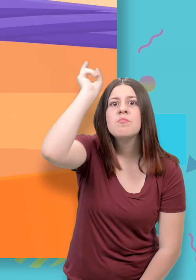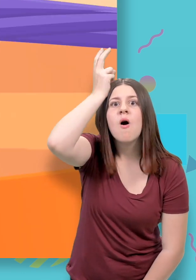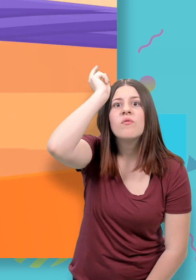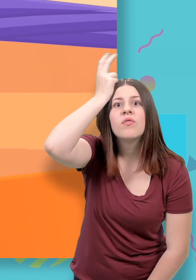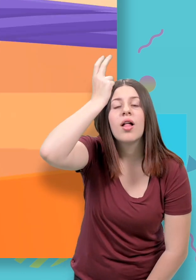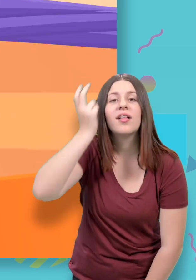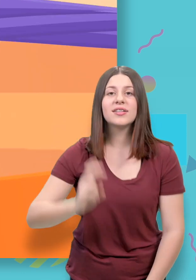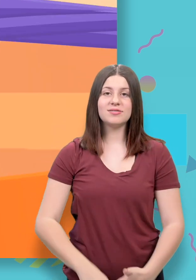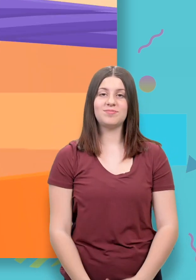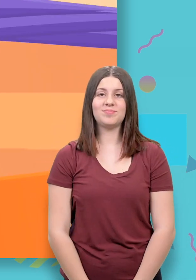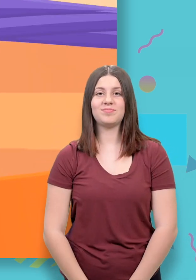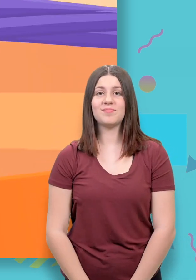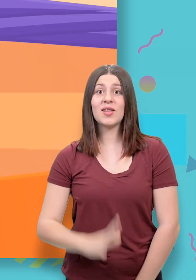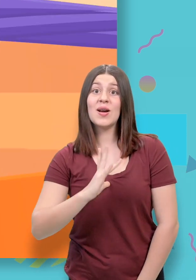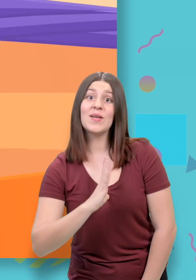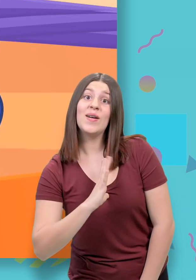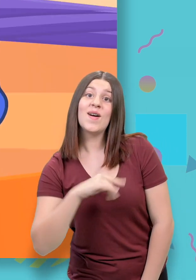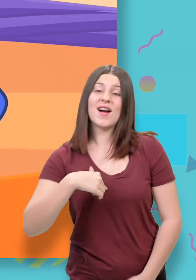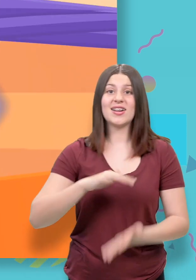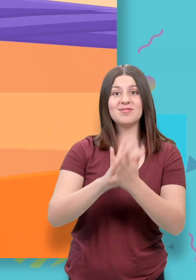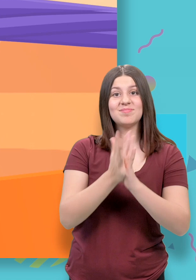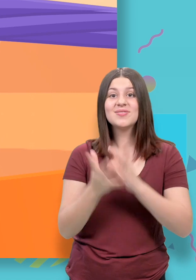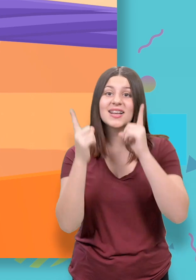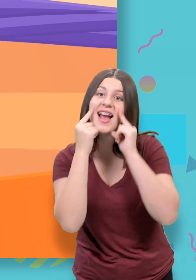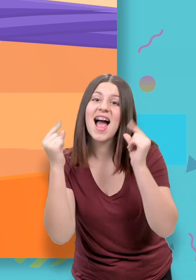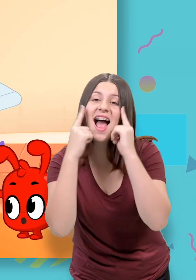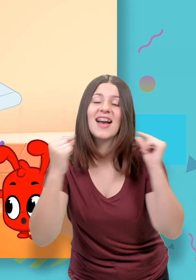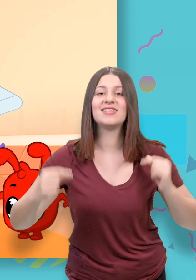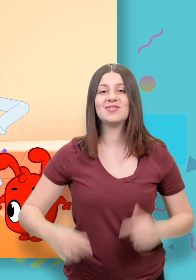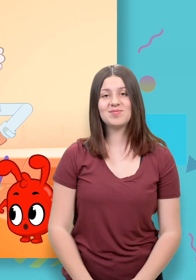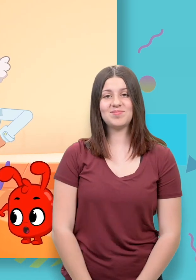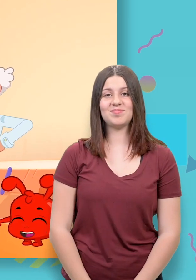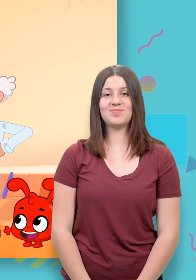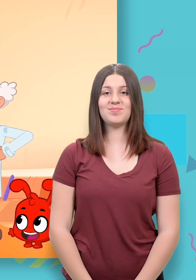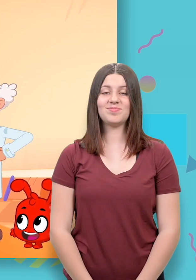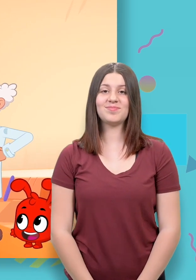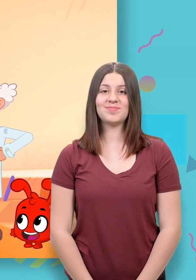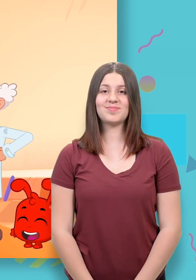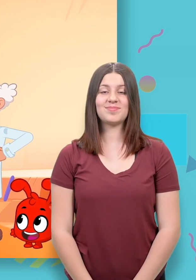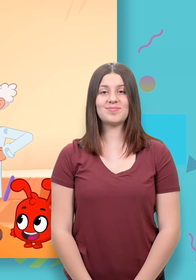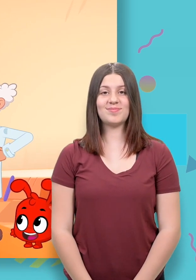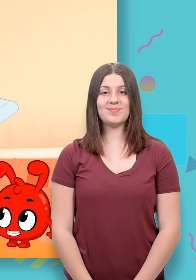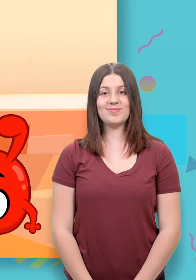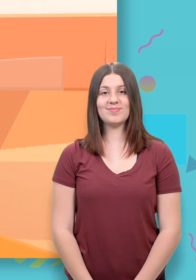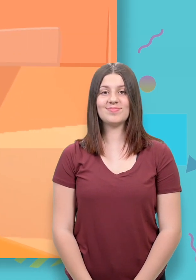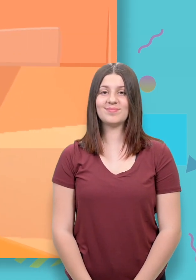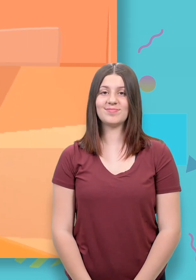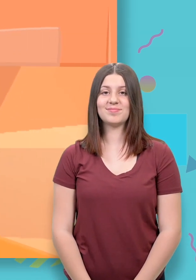Cool! [transformation sound] I'm a cat! (giggles)